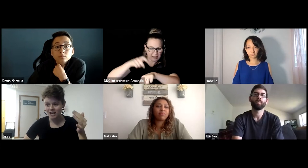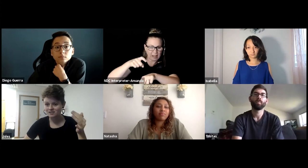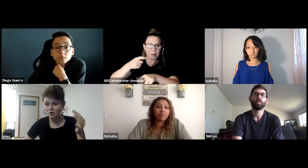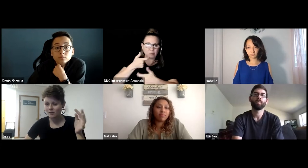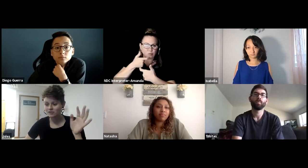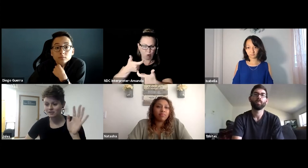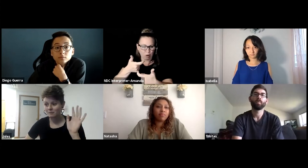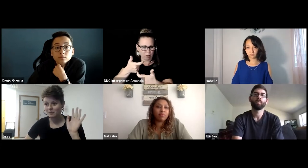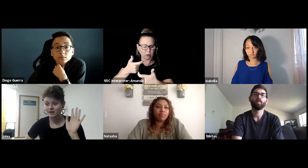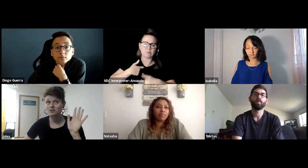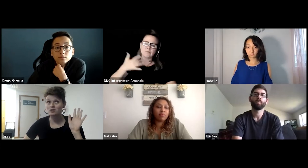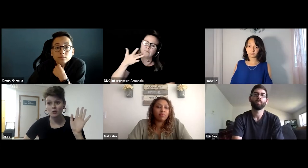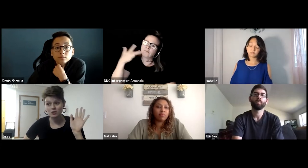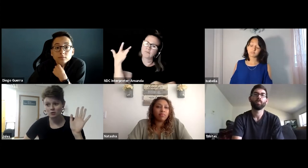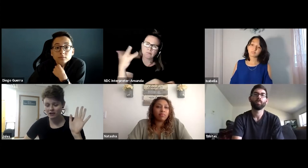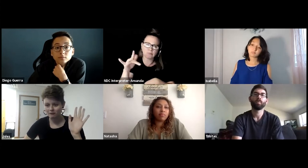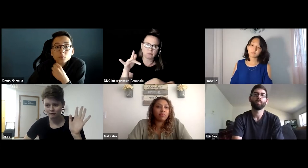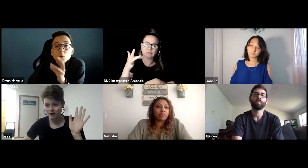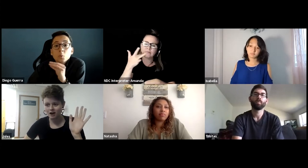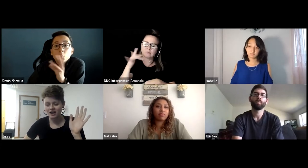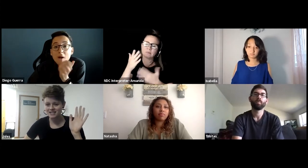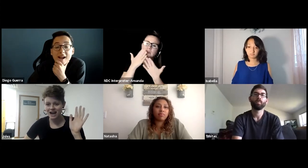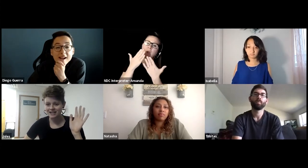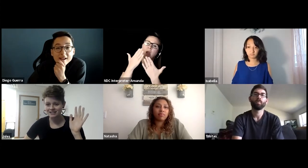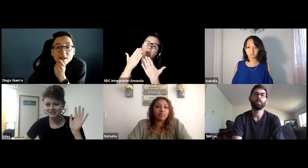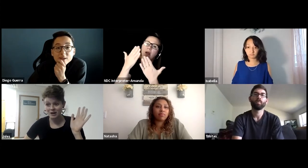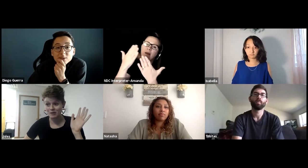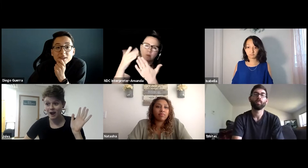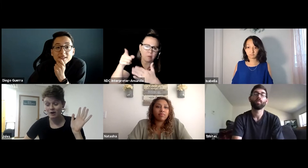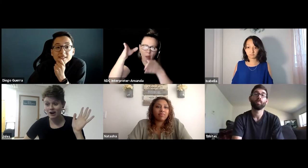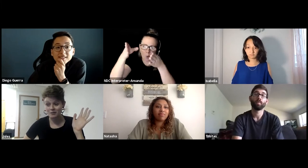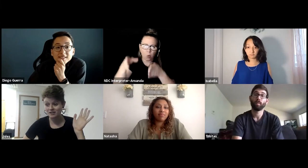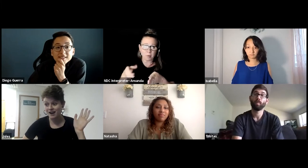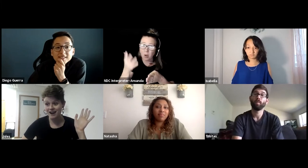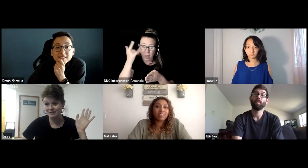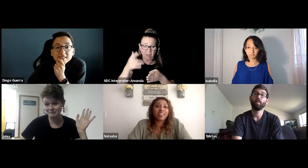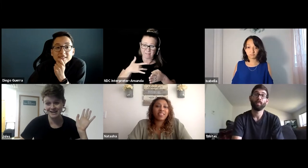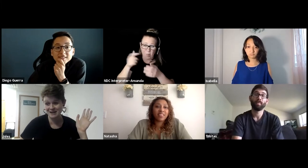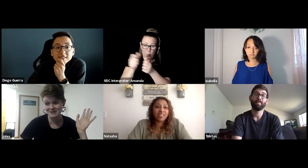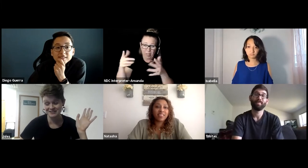And so I was -- I'm so grateful for her because I think without her, I would not have been able